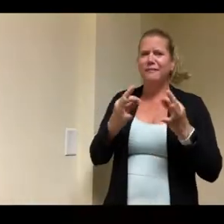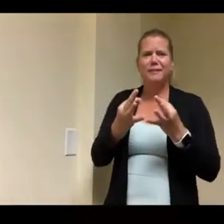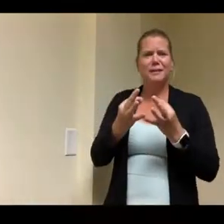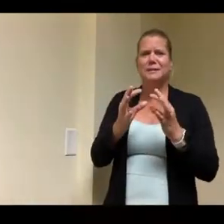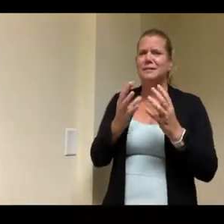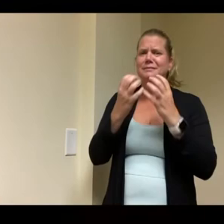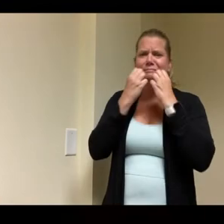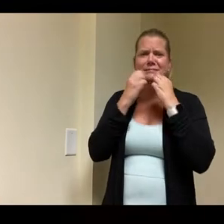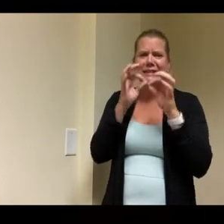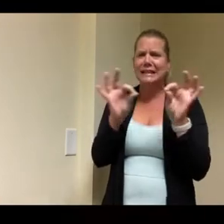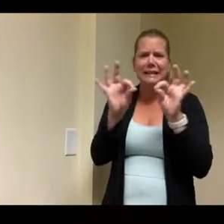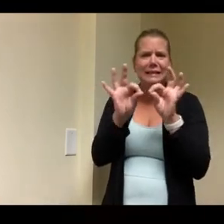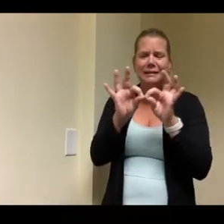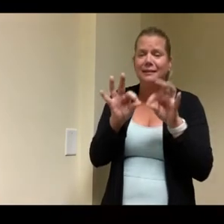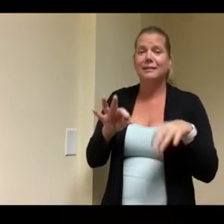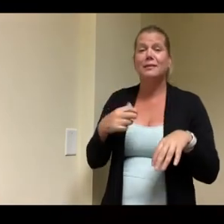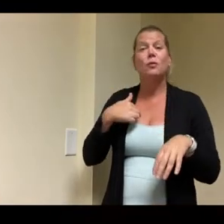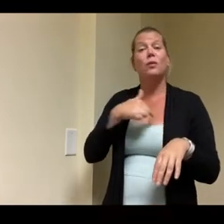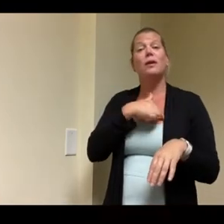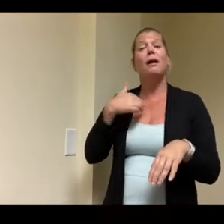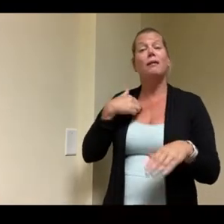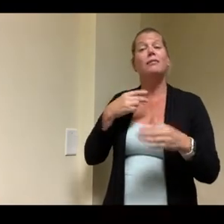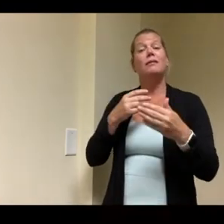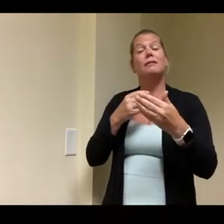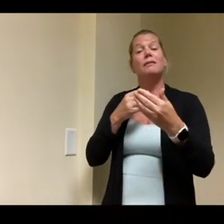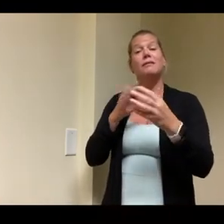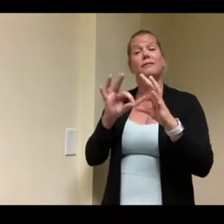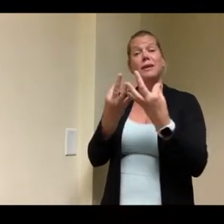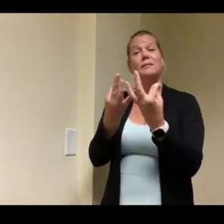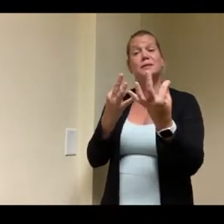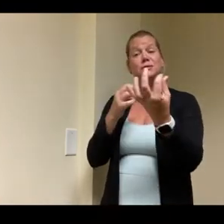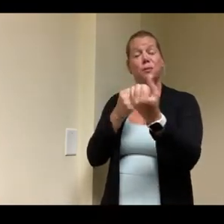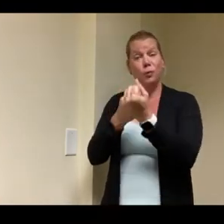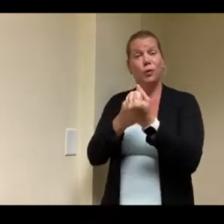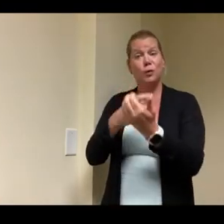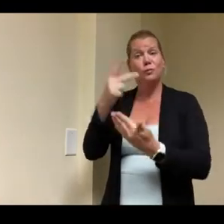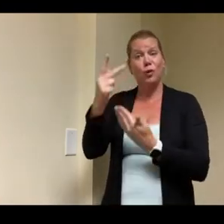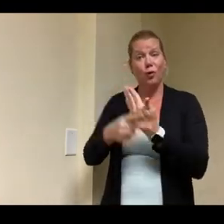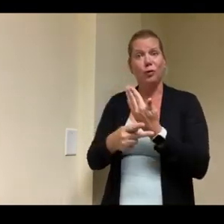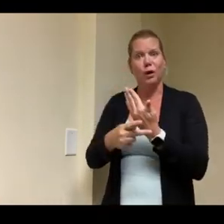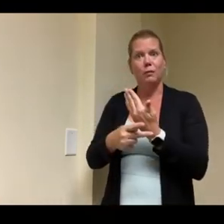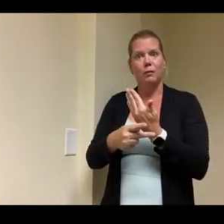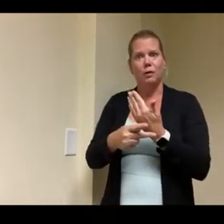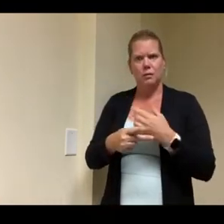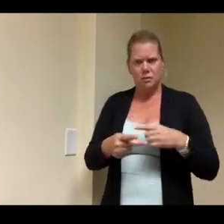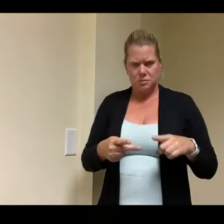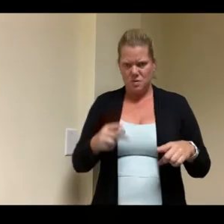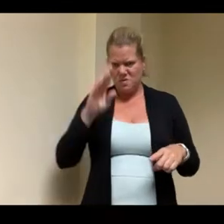that helps families wade through the the bureaucracy of entitlement